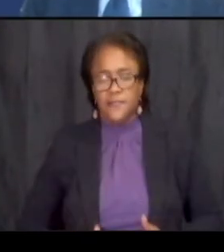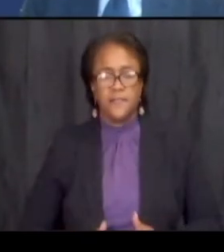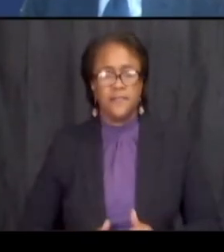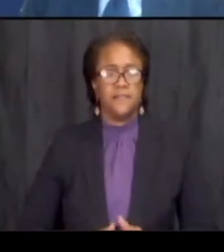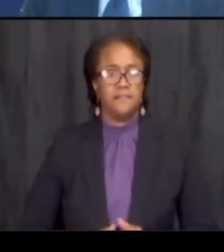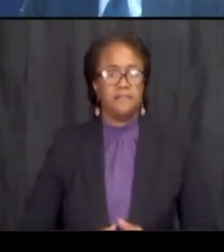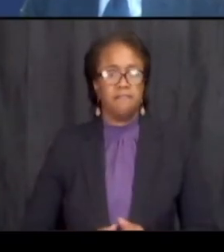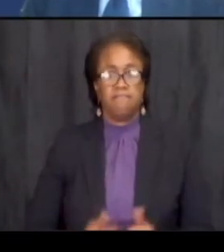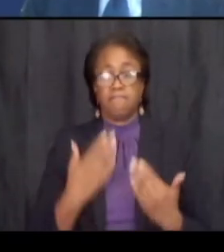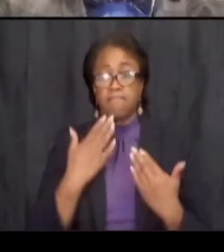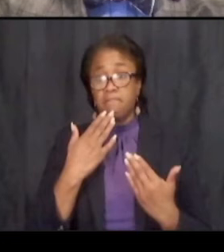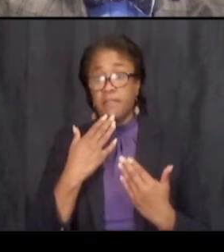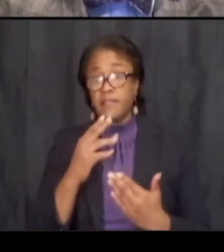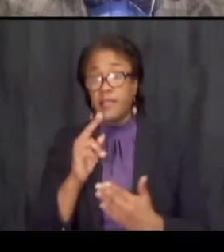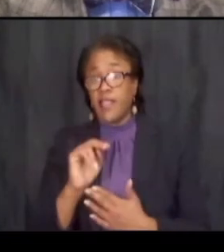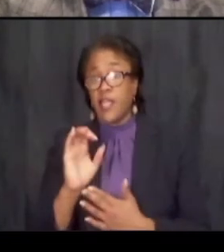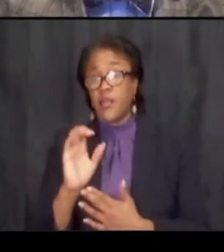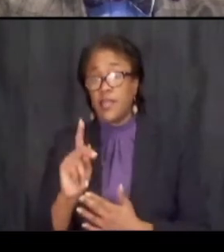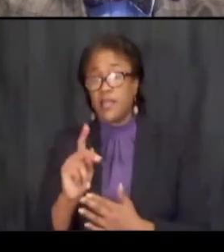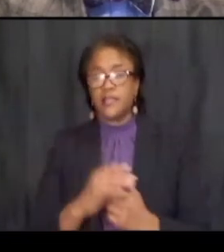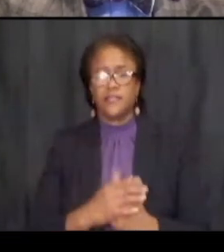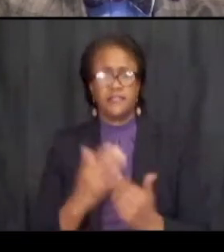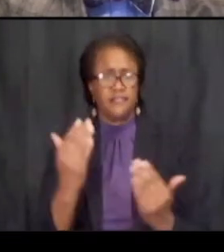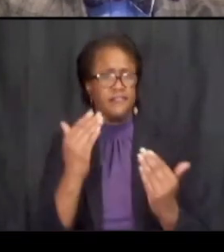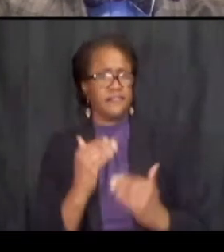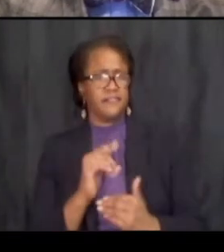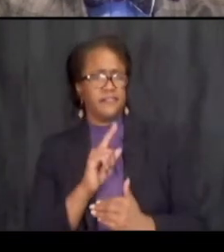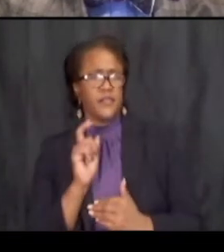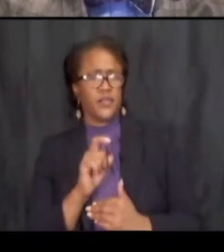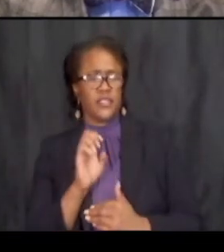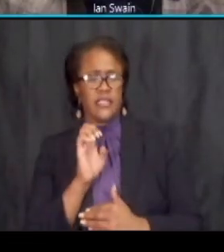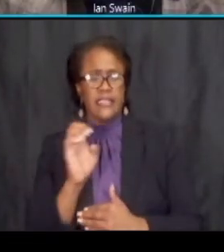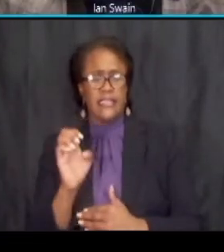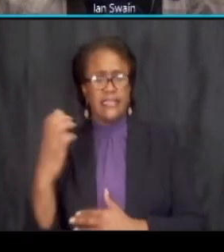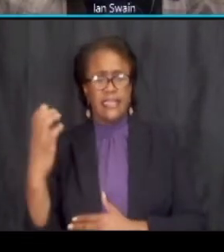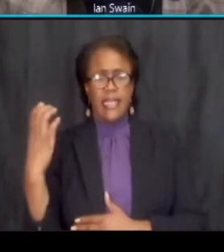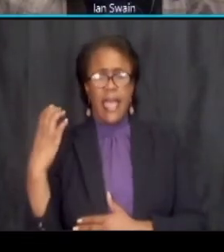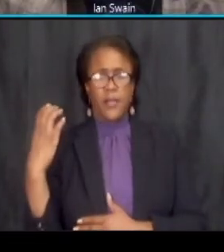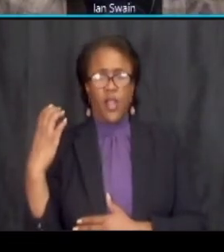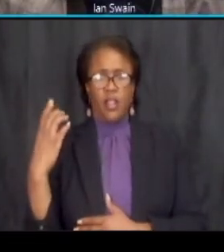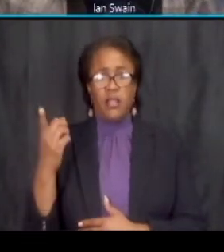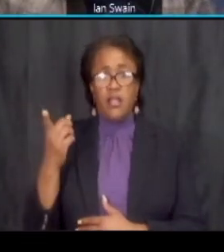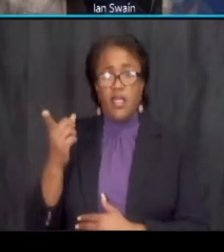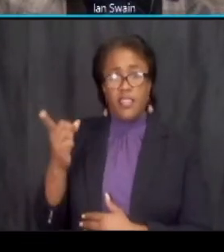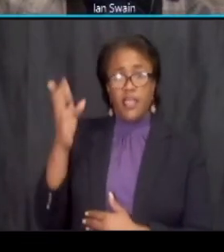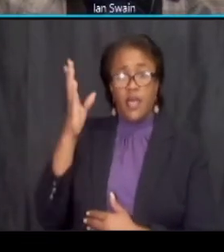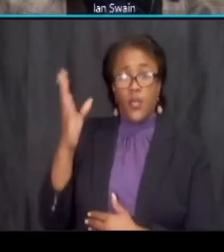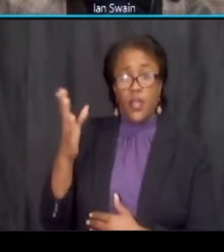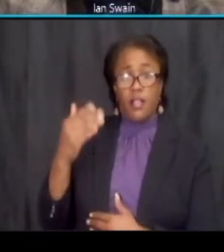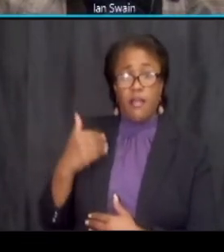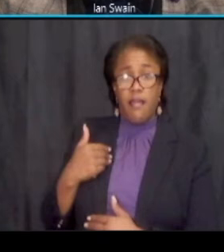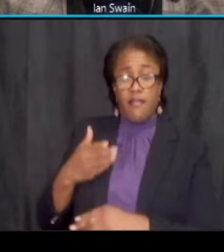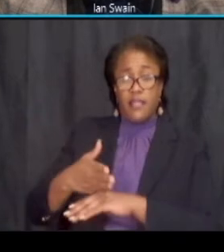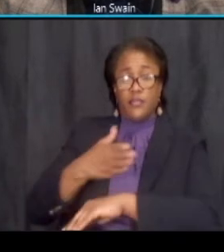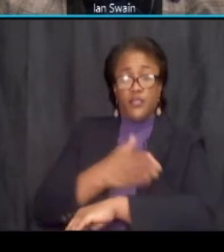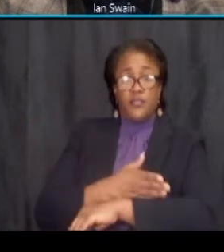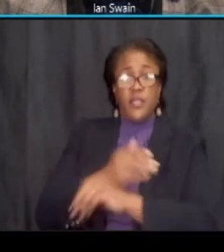thanks nick next question east capital is set to be to also be improved with bike lanes